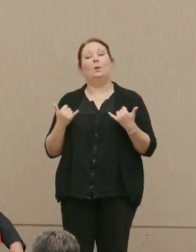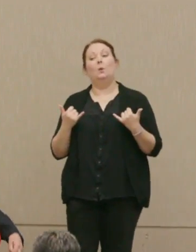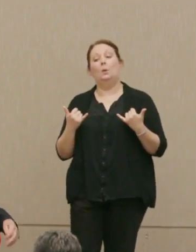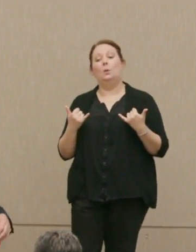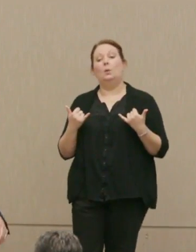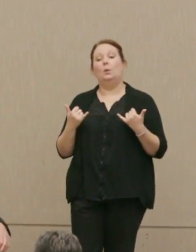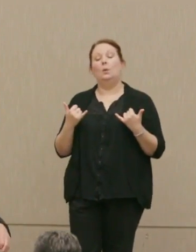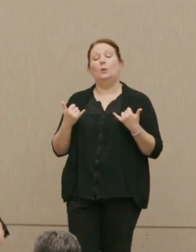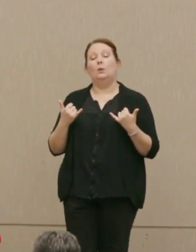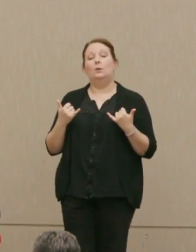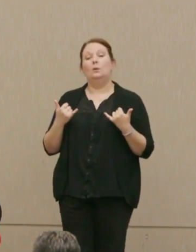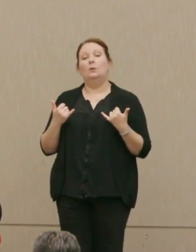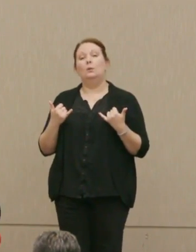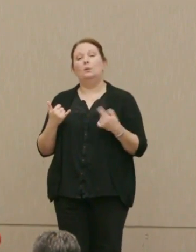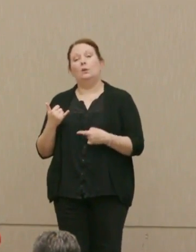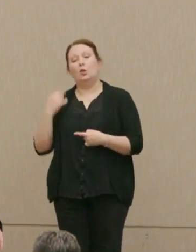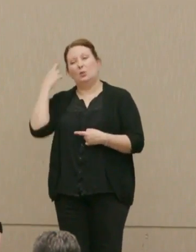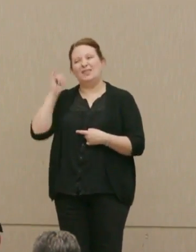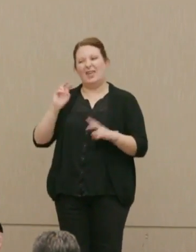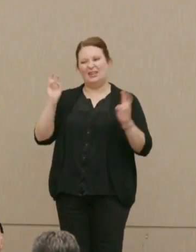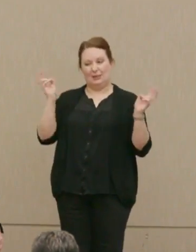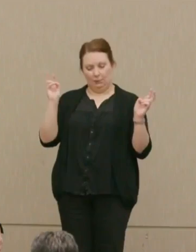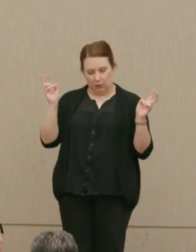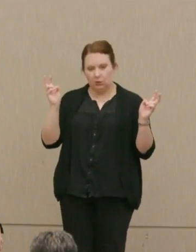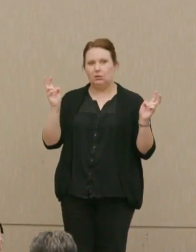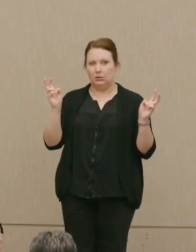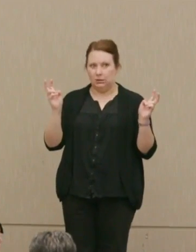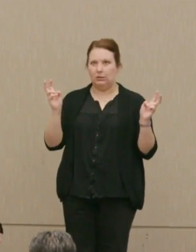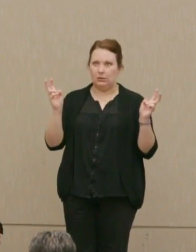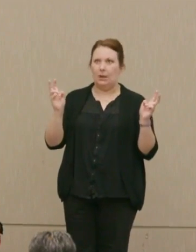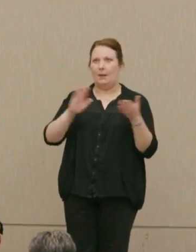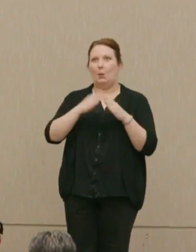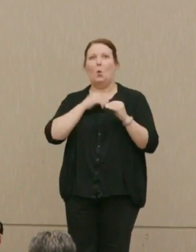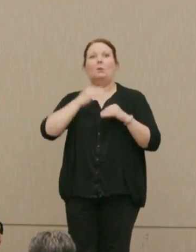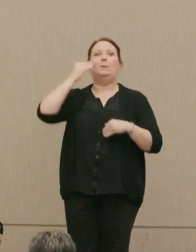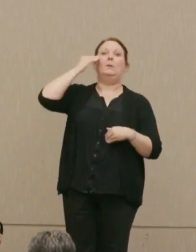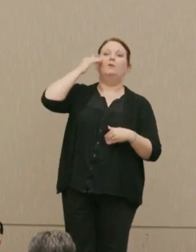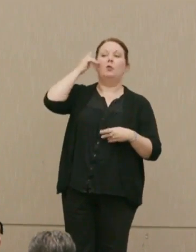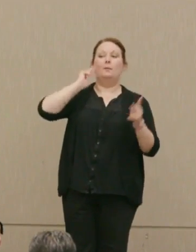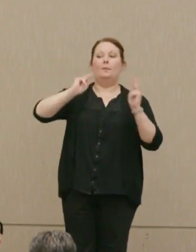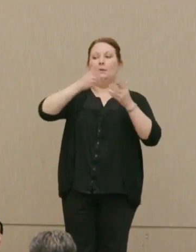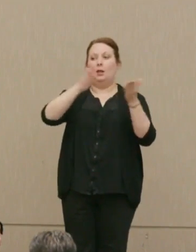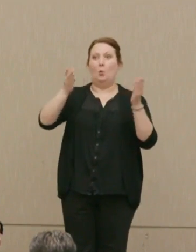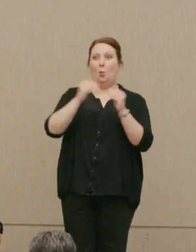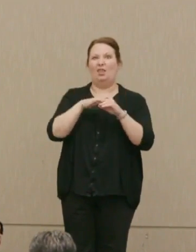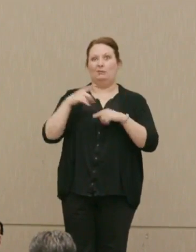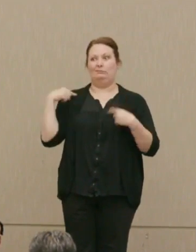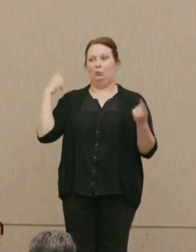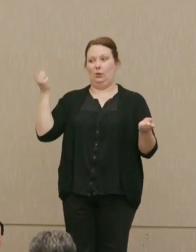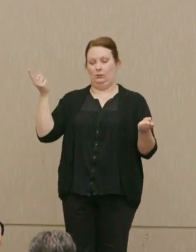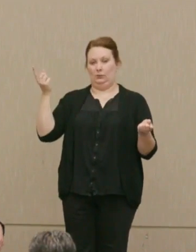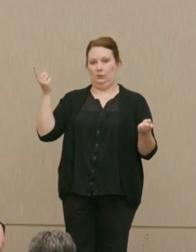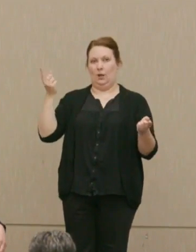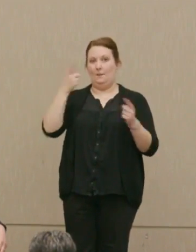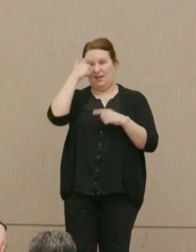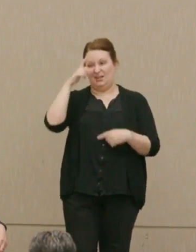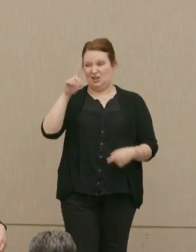The reason this subject is in the public mind more than it has been for years is of course Donald Trump.